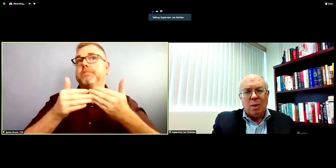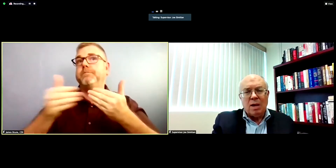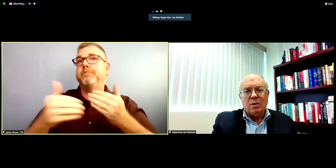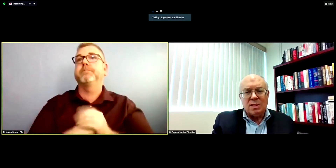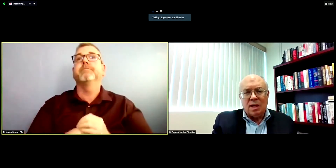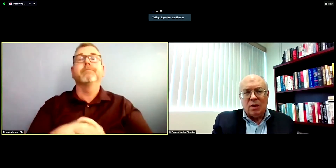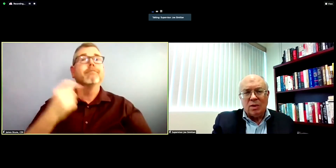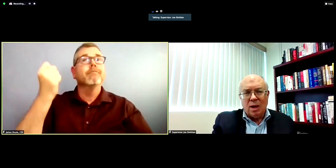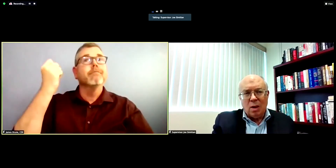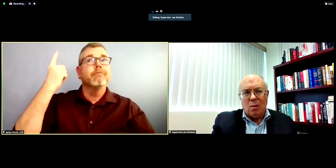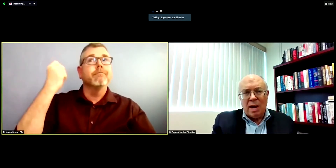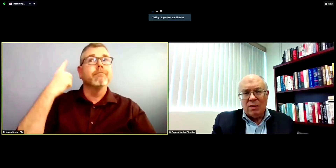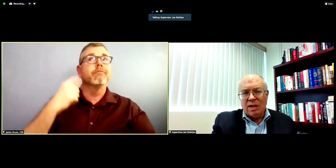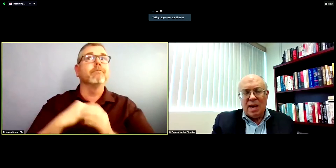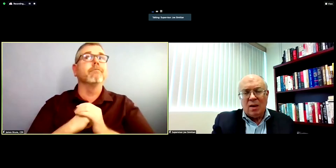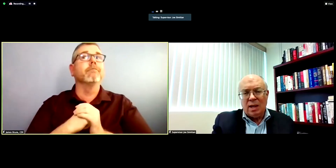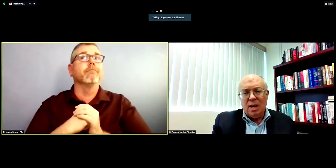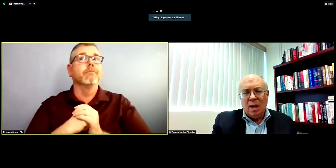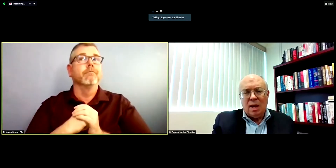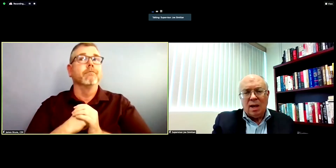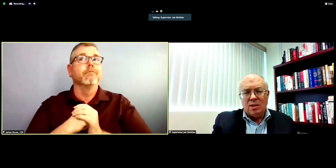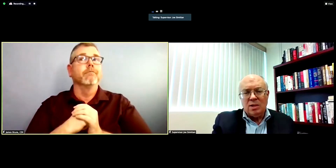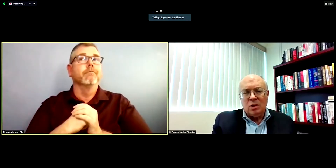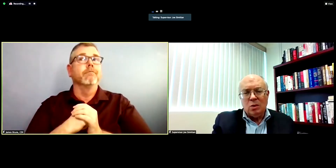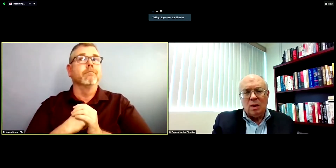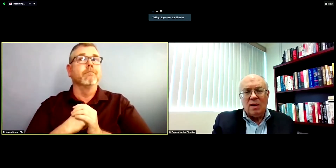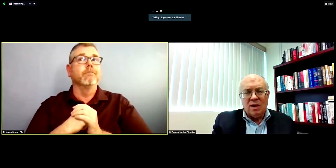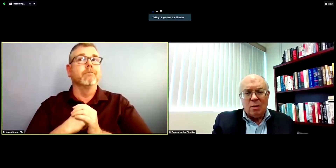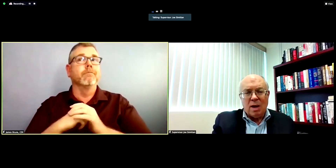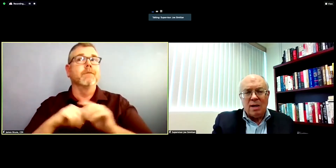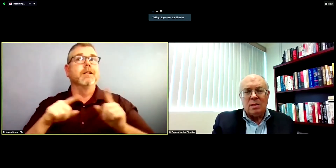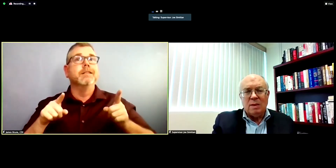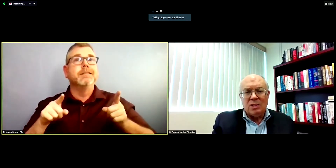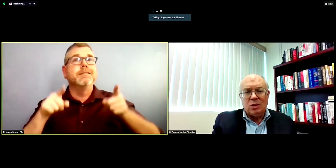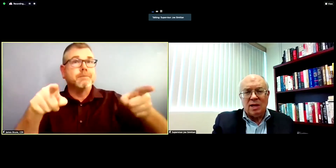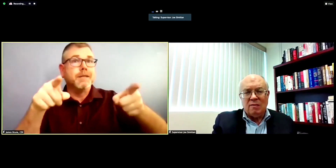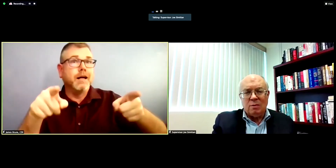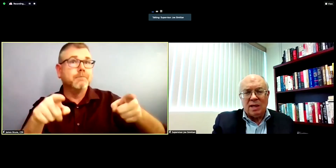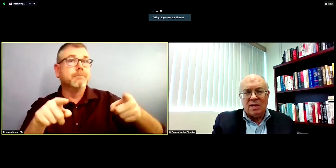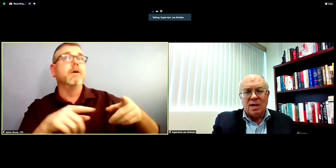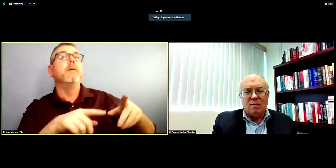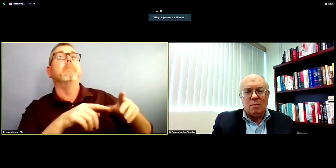partners in healthcare around the county to do their part to make sure that everybody is covered